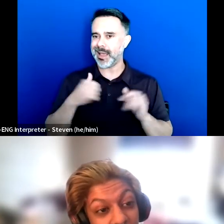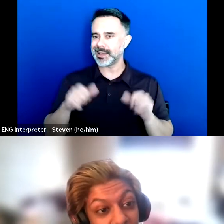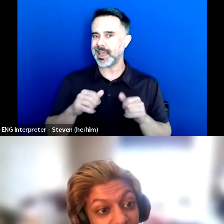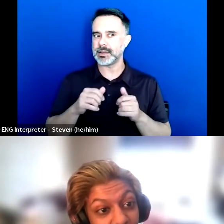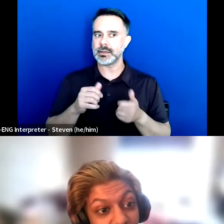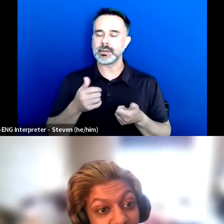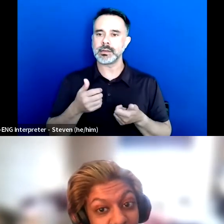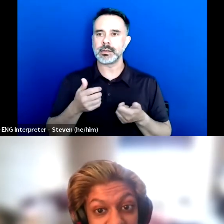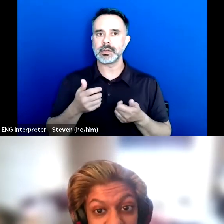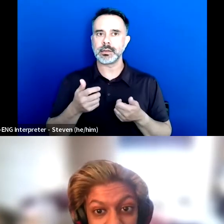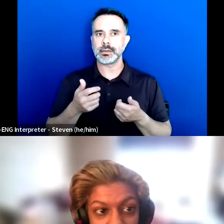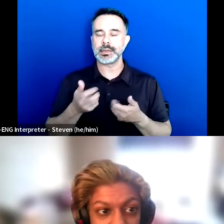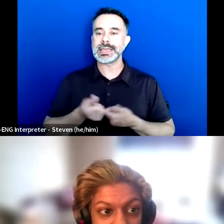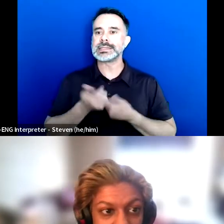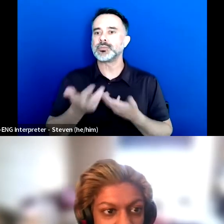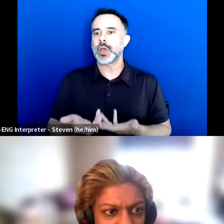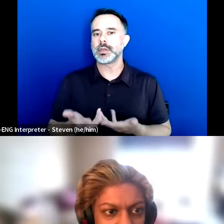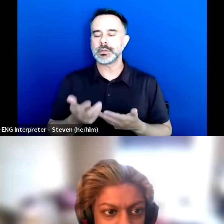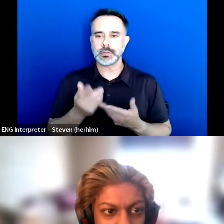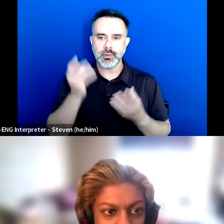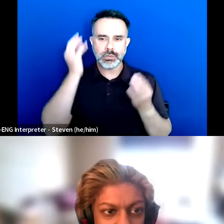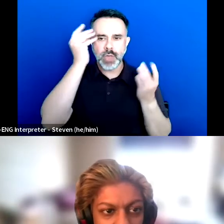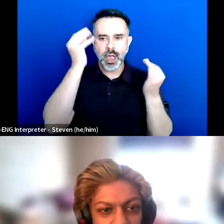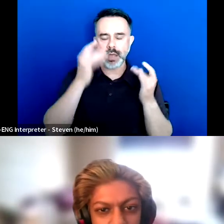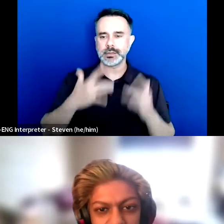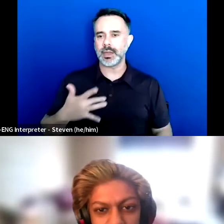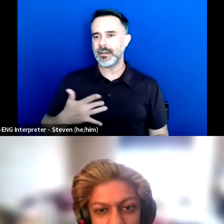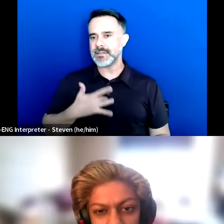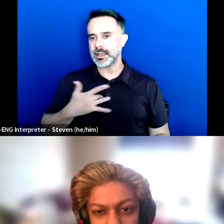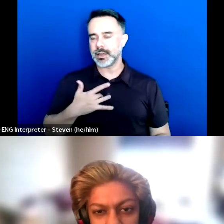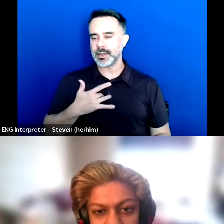of feelings and thoughts that are really difficult and really complex.